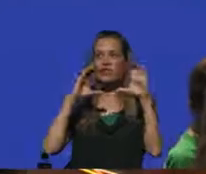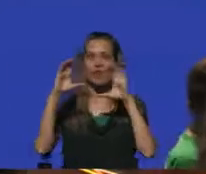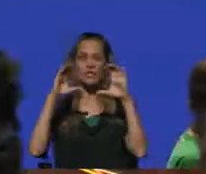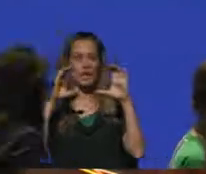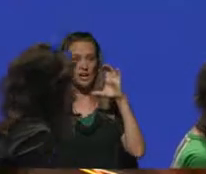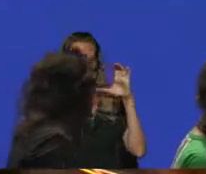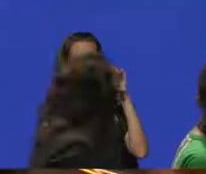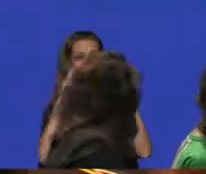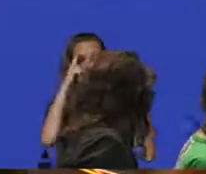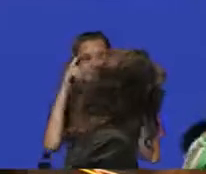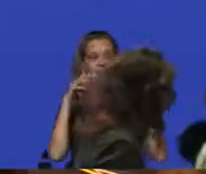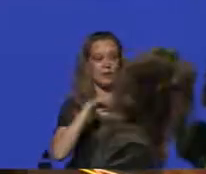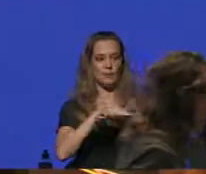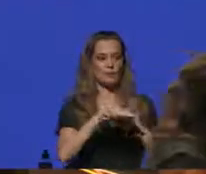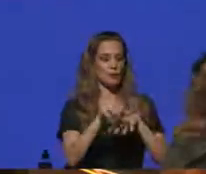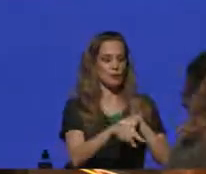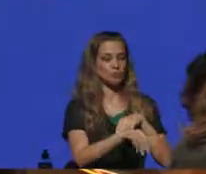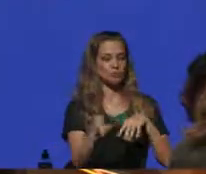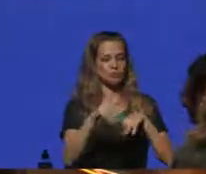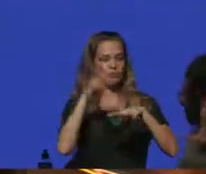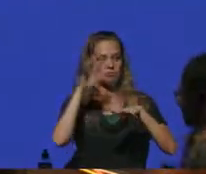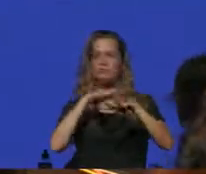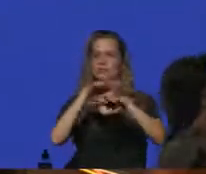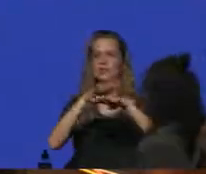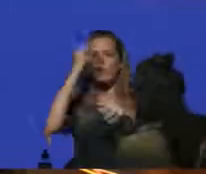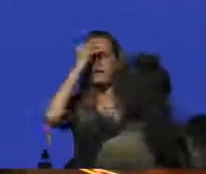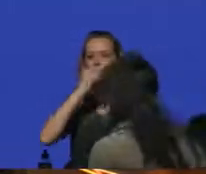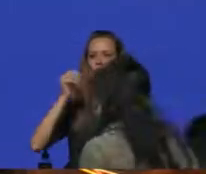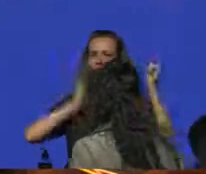about intersections in theatre. And we've been talking a lot over the last eight